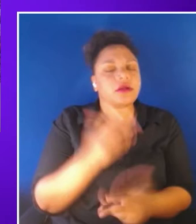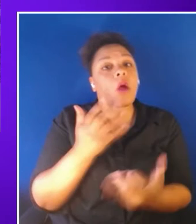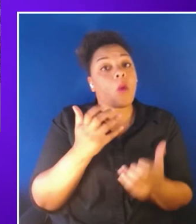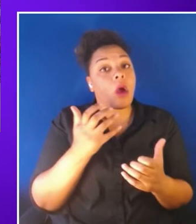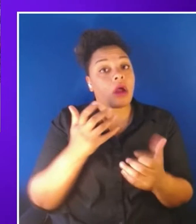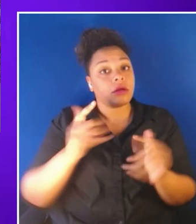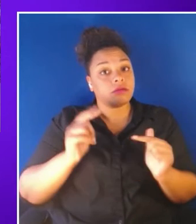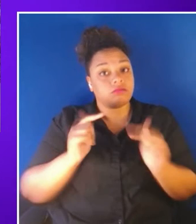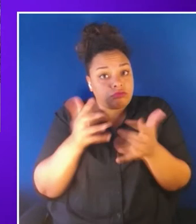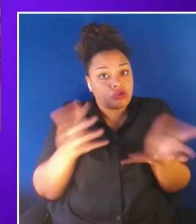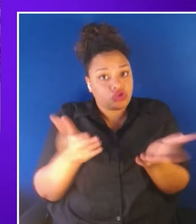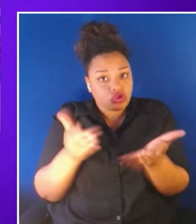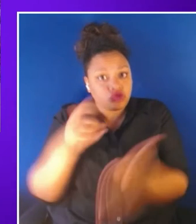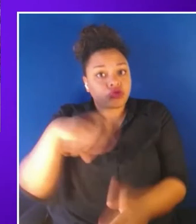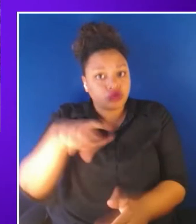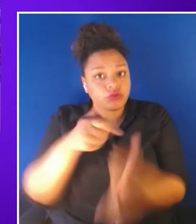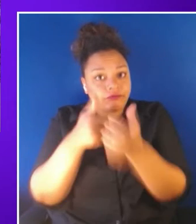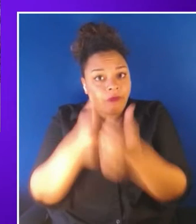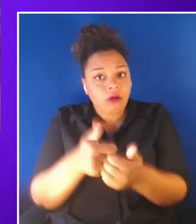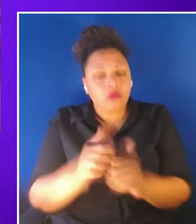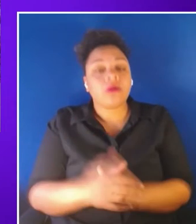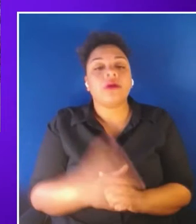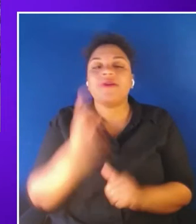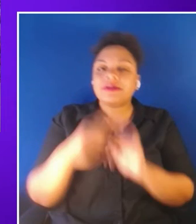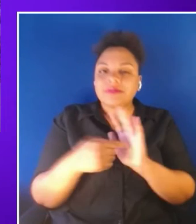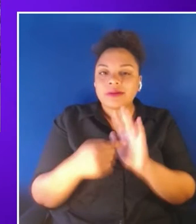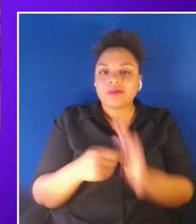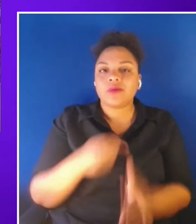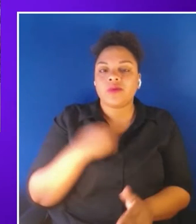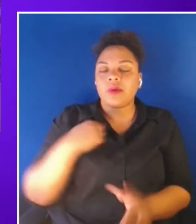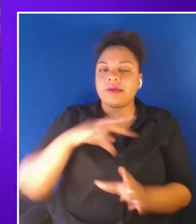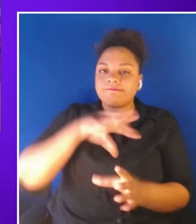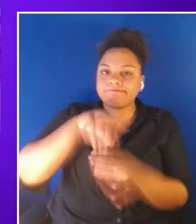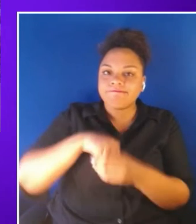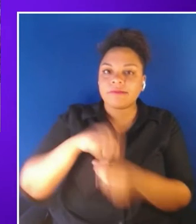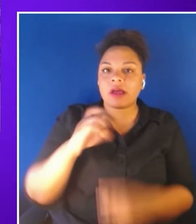for example we are actively participating in XR Access working groups including one and immersive